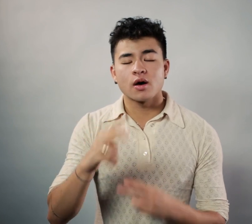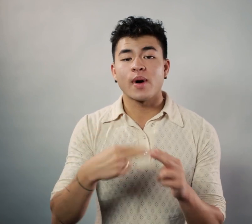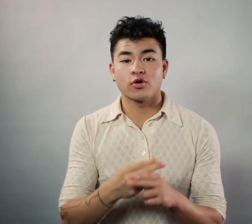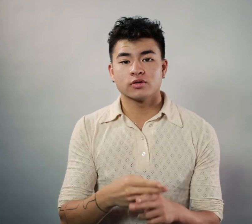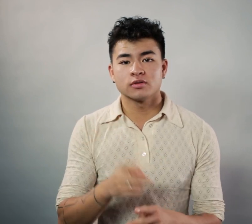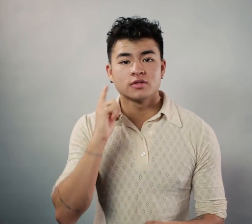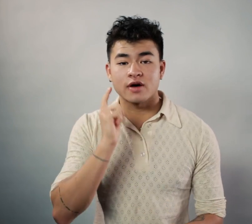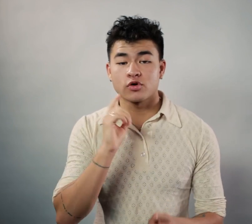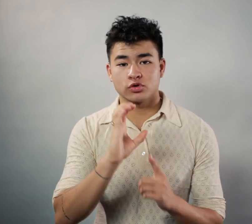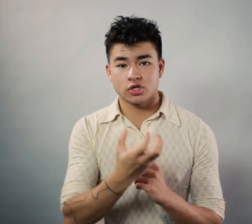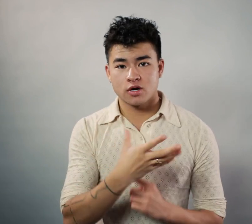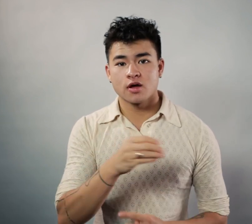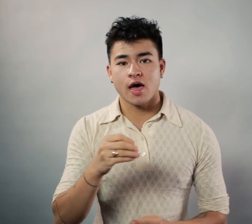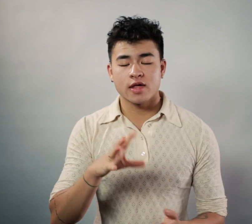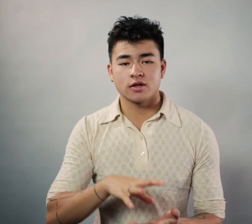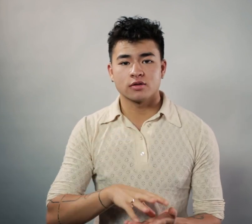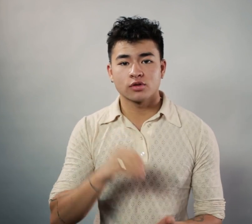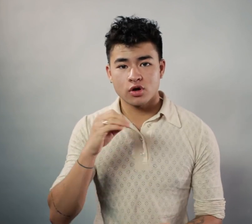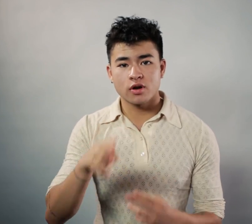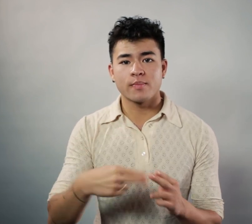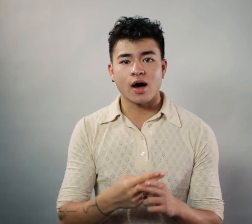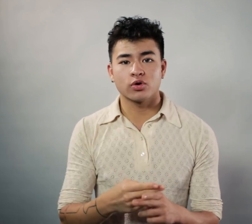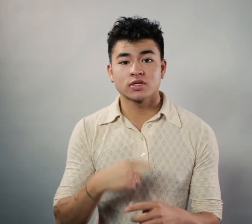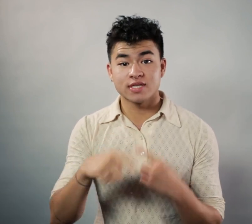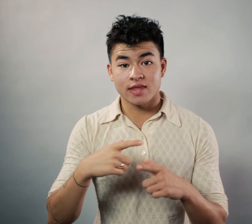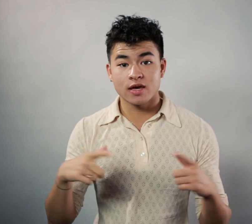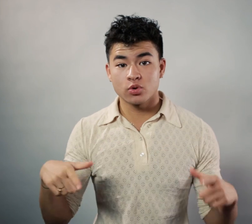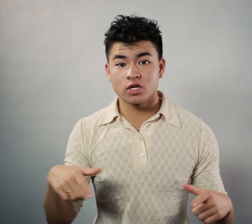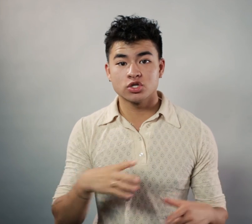about deaf culture and learn about sign language